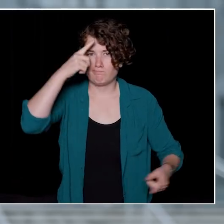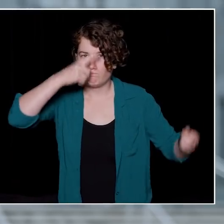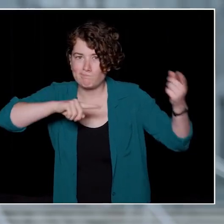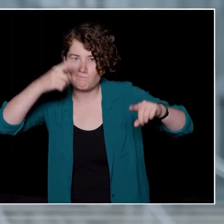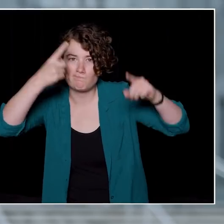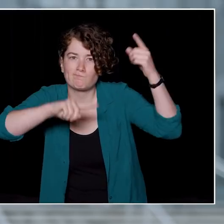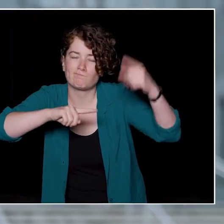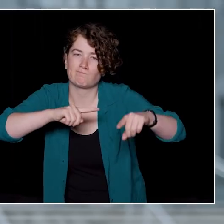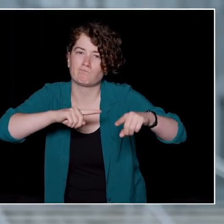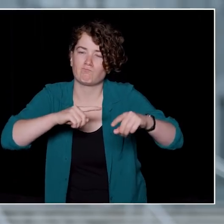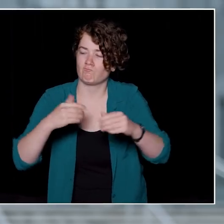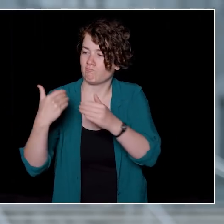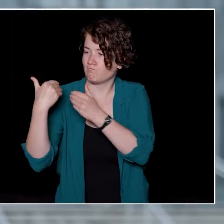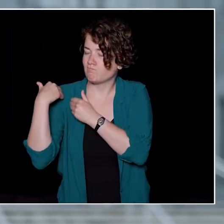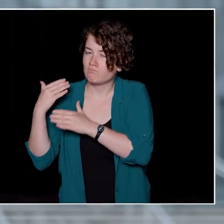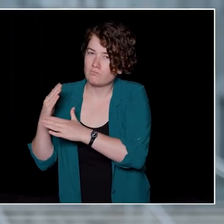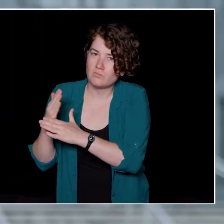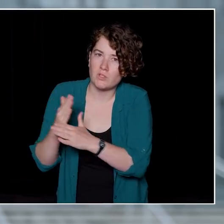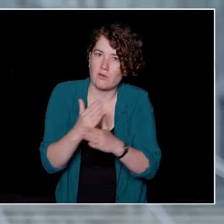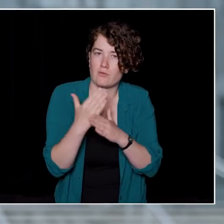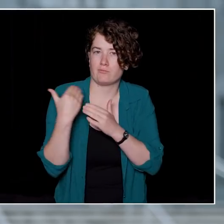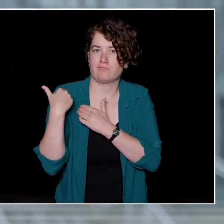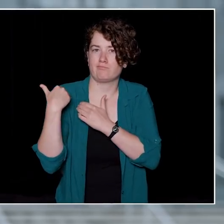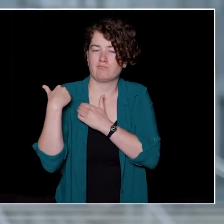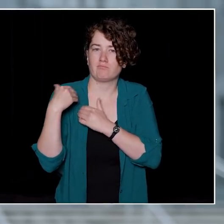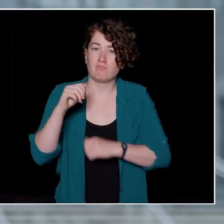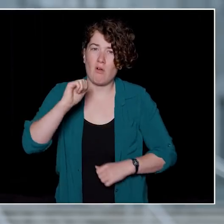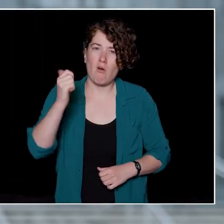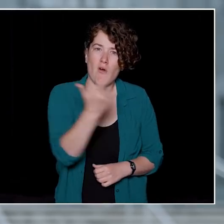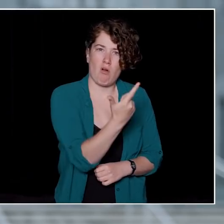Everyone has an important role to play to combat this virus.